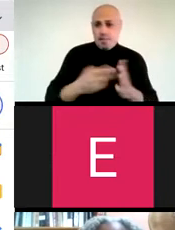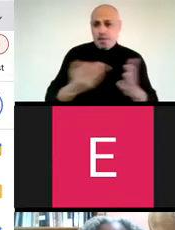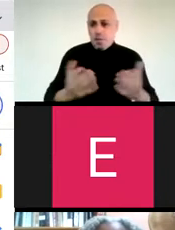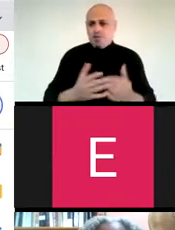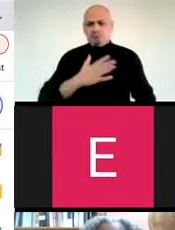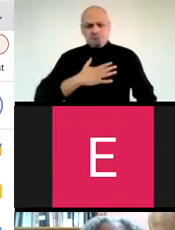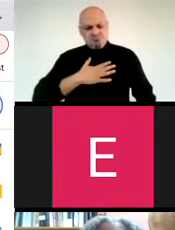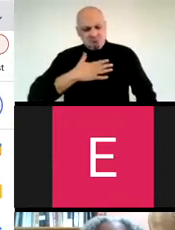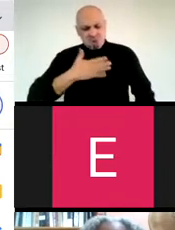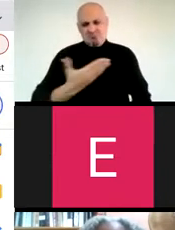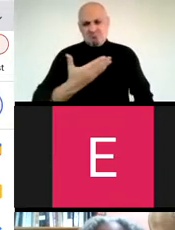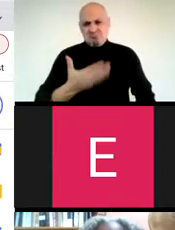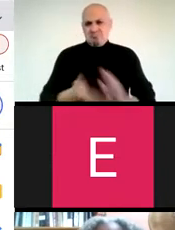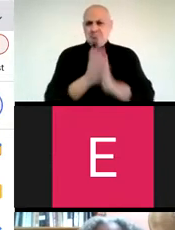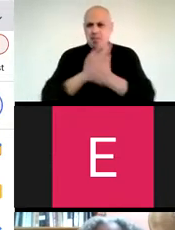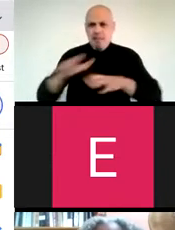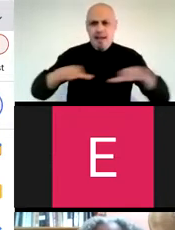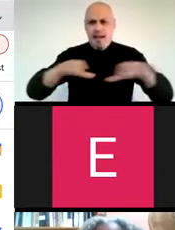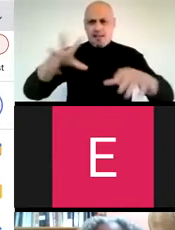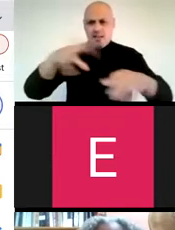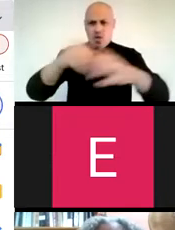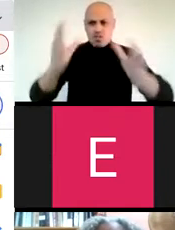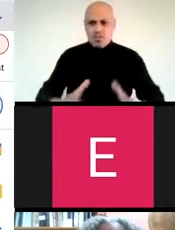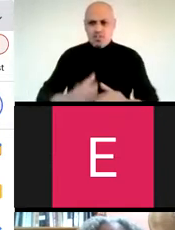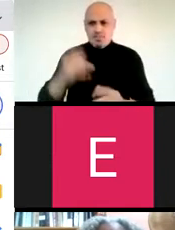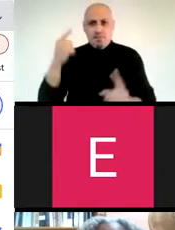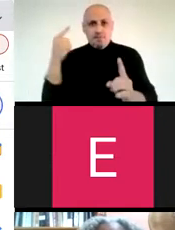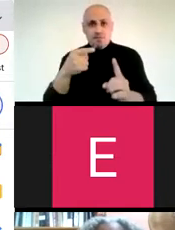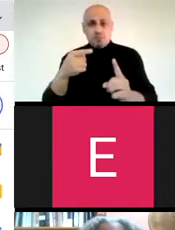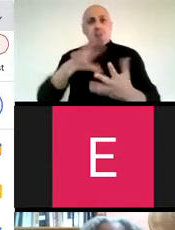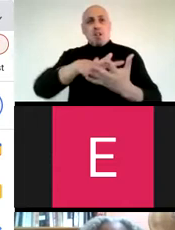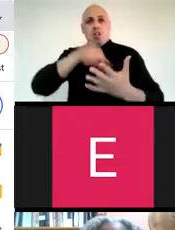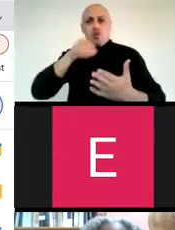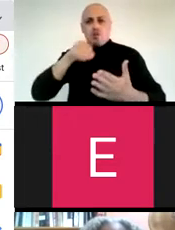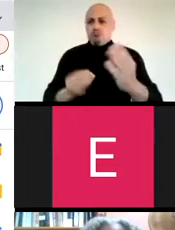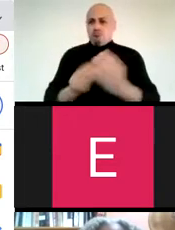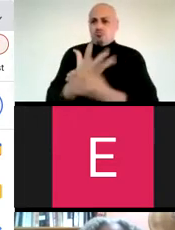Bravery in the classroom is being able and willing to become an active participant whose purpose